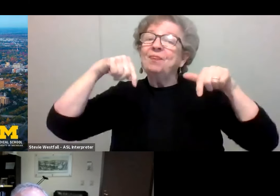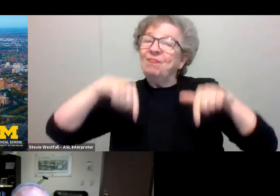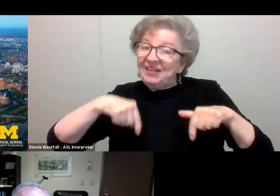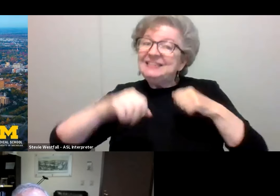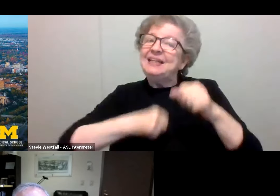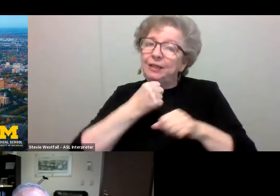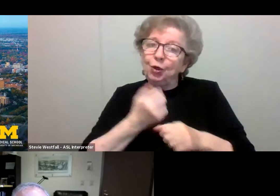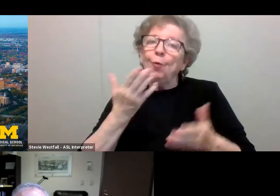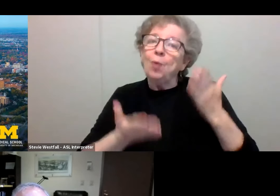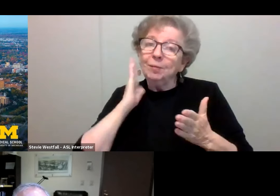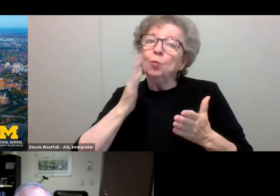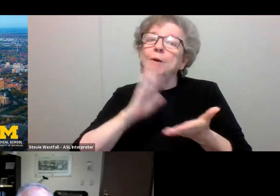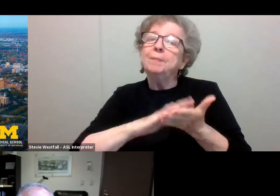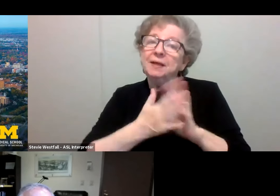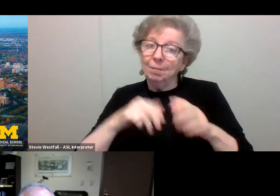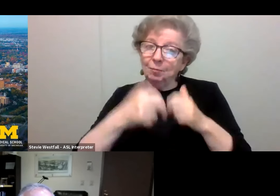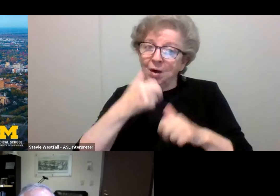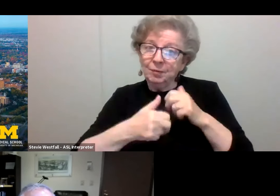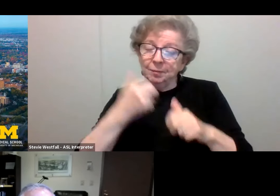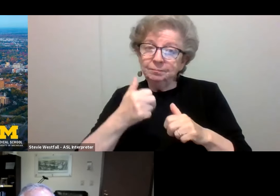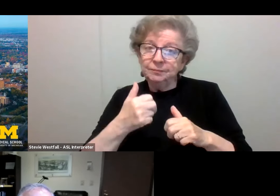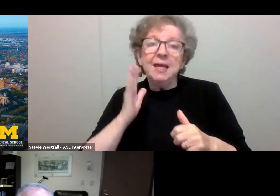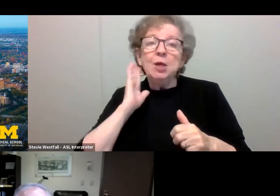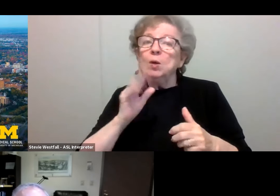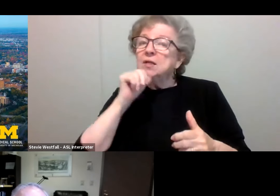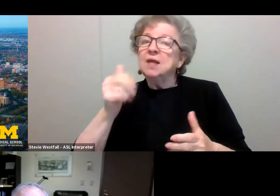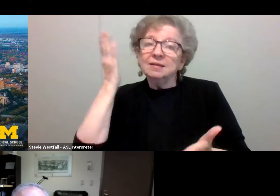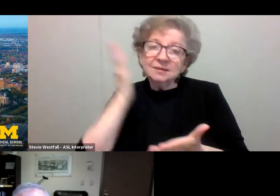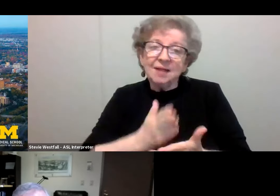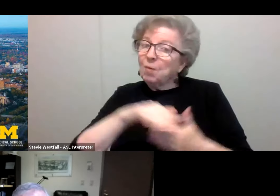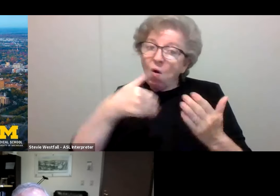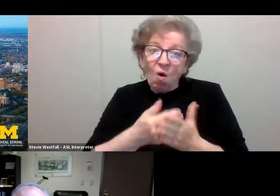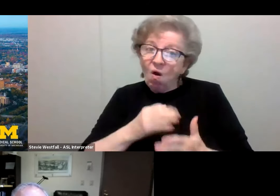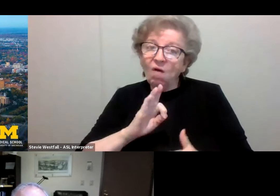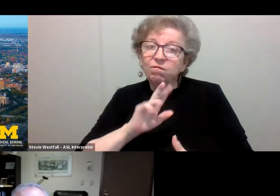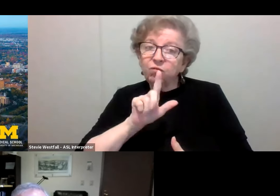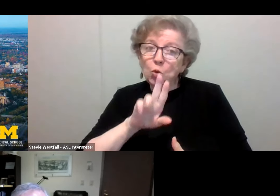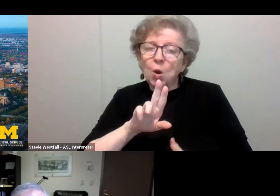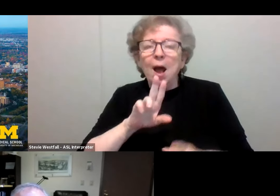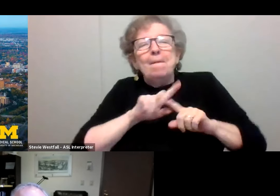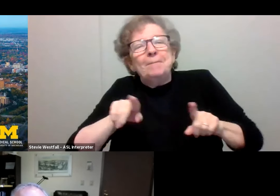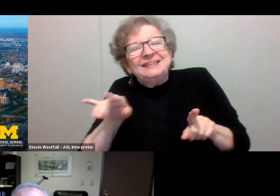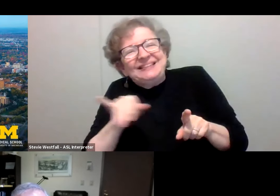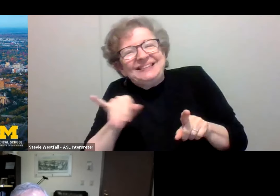So again, it won't prevent all flu, but much like what we're seeing with the COVID vaccine, this should prevent serious illness